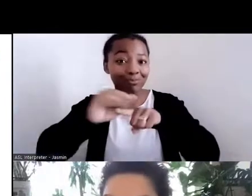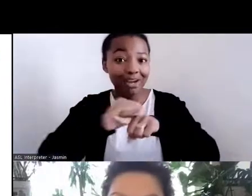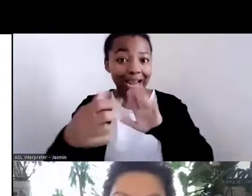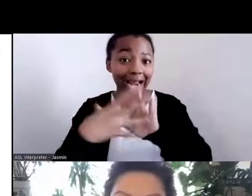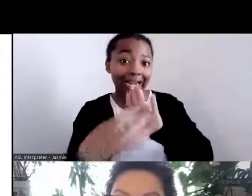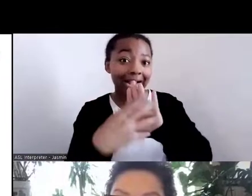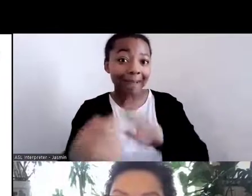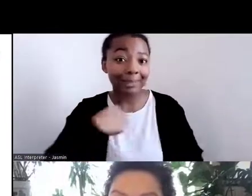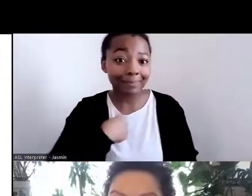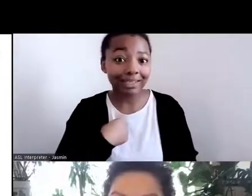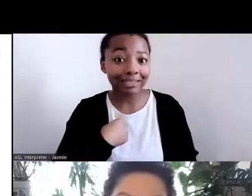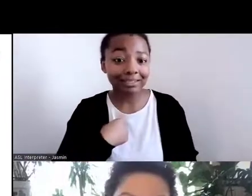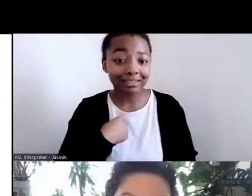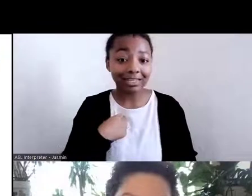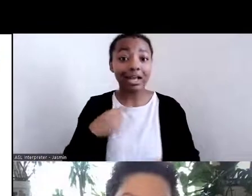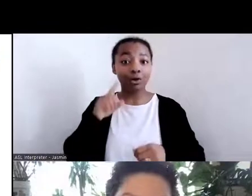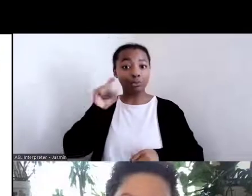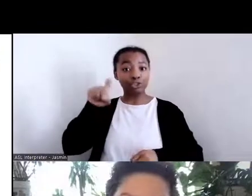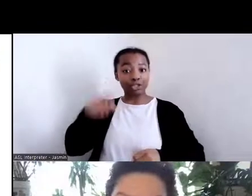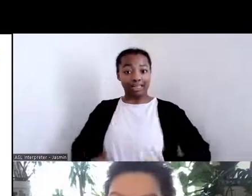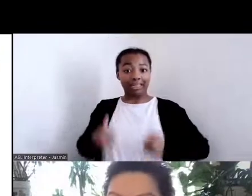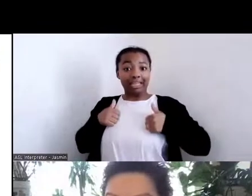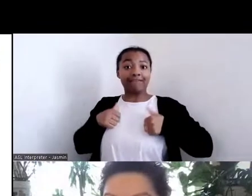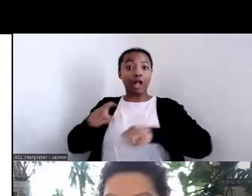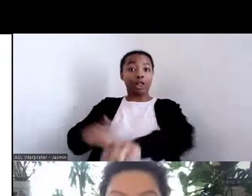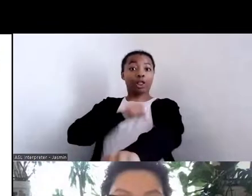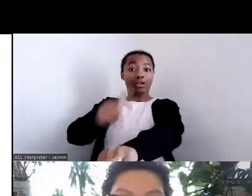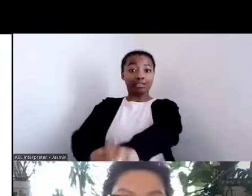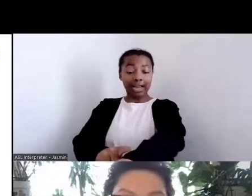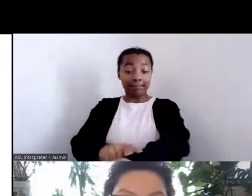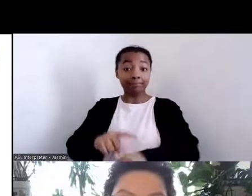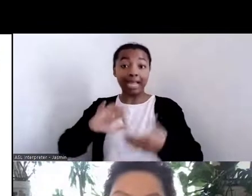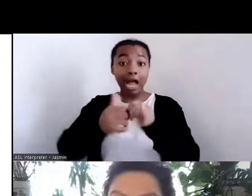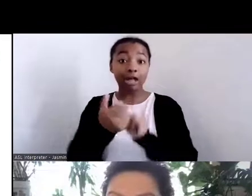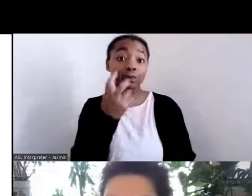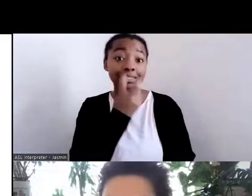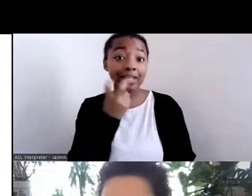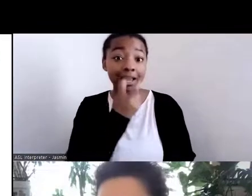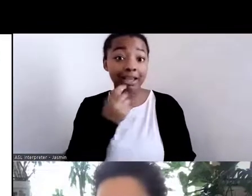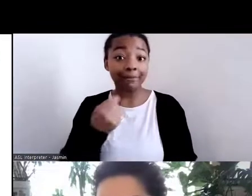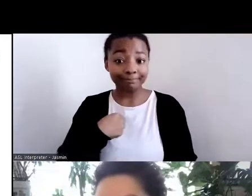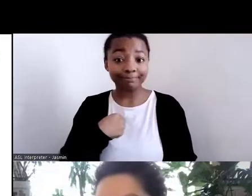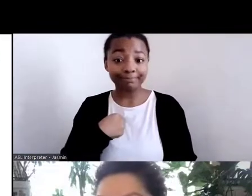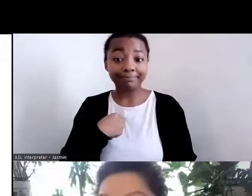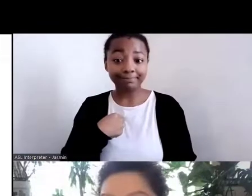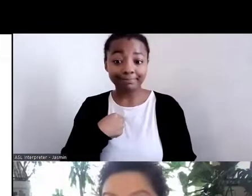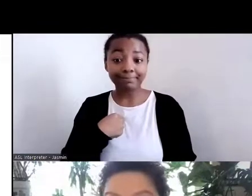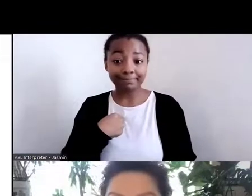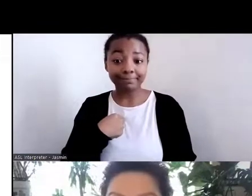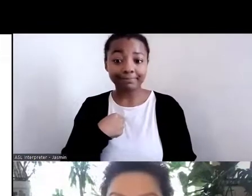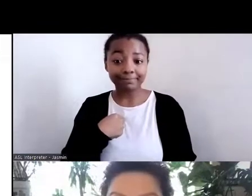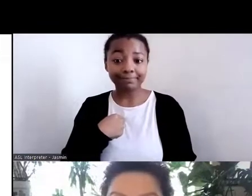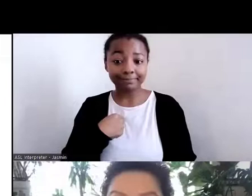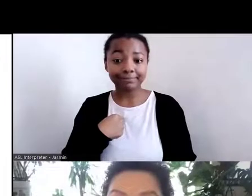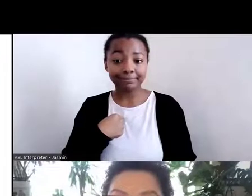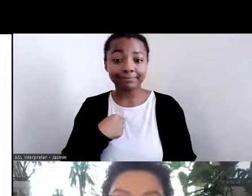life," this is how we say it in Diné in one of the dialects, Shánah Daniidlíjgo As'ah Neildeehdoo.